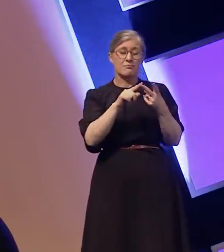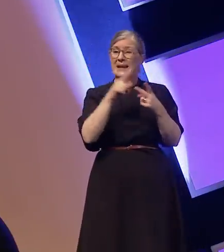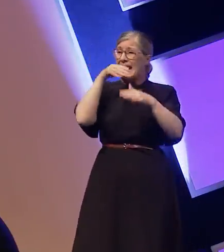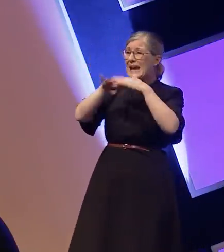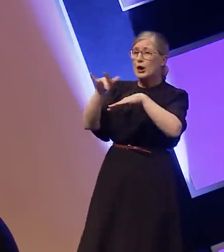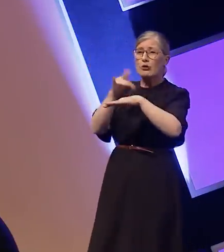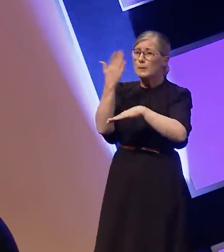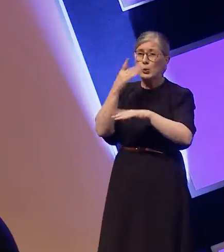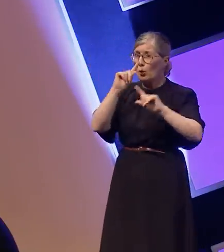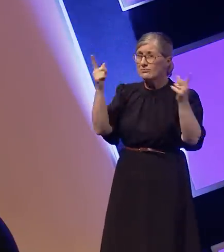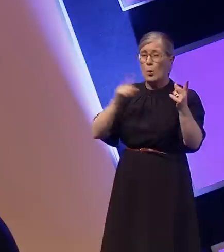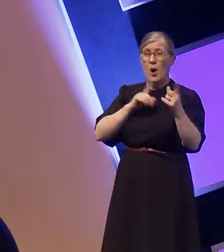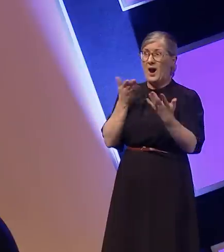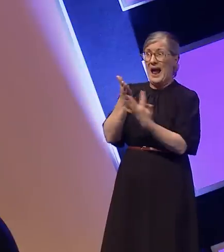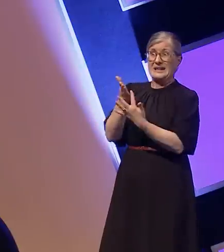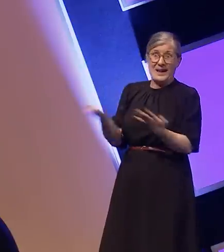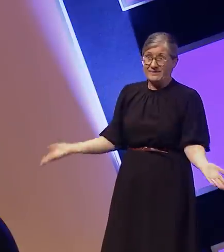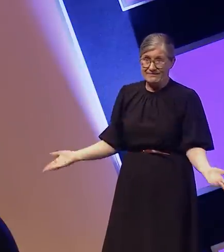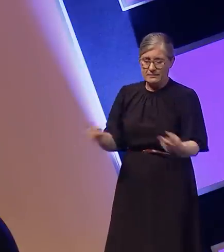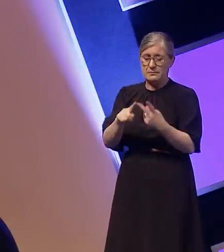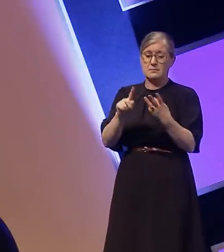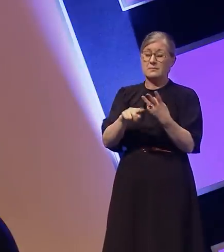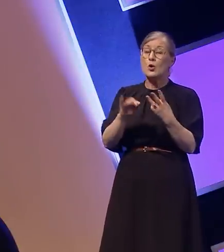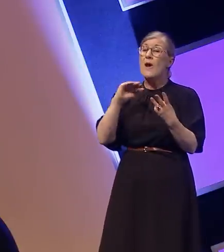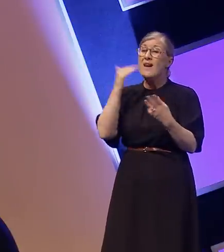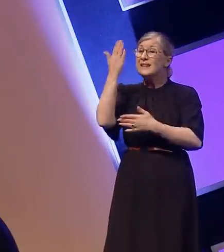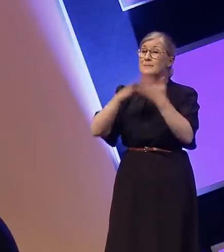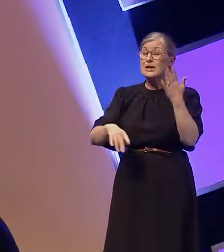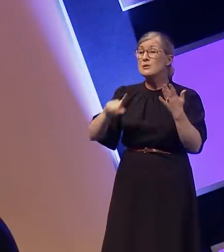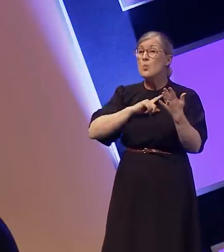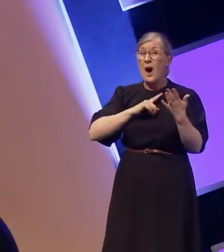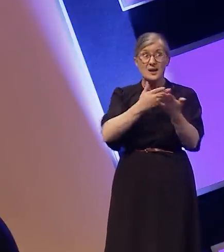accessible, and I didn't have enough experience because there's not enough deaf roles written.